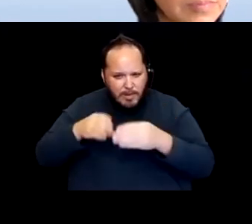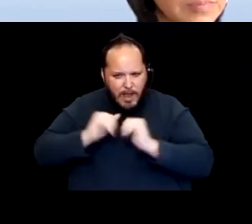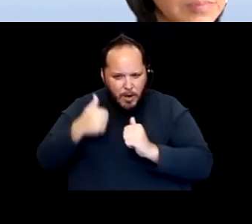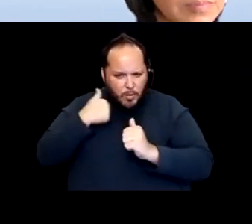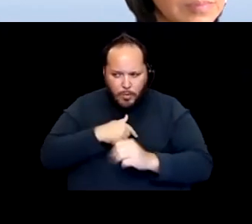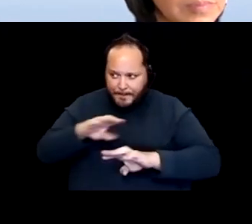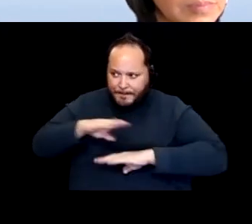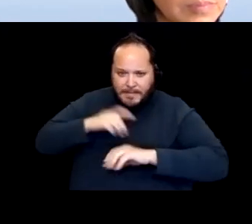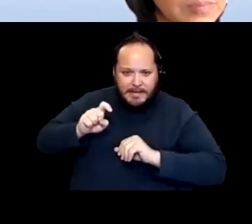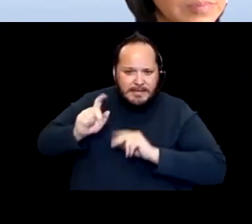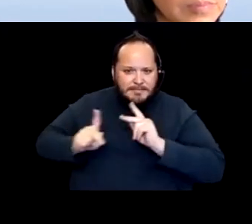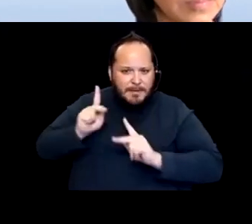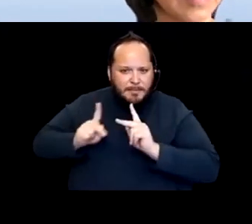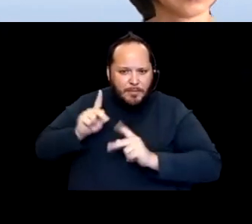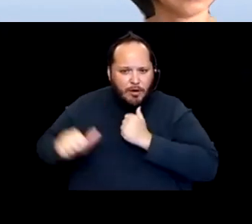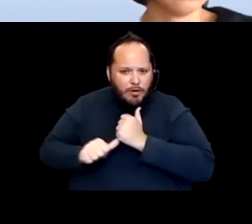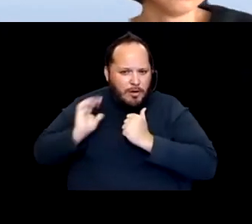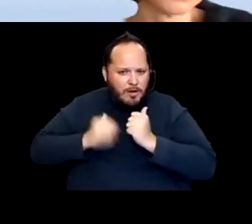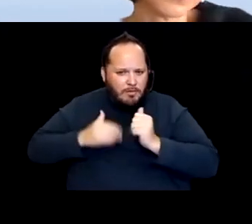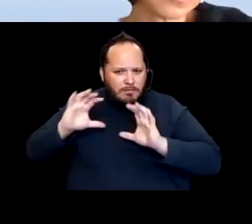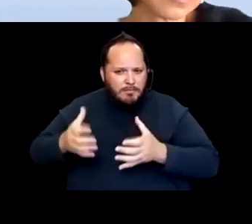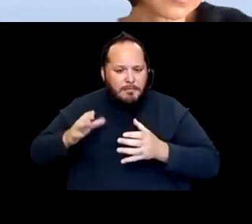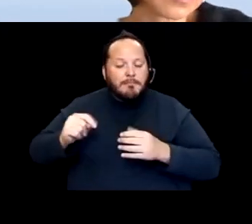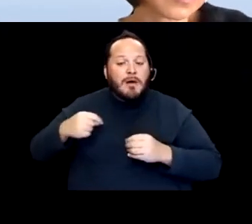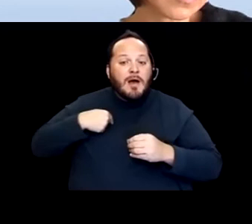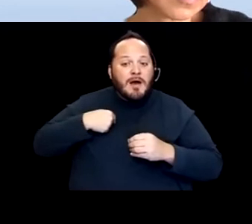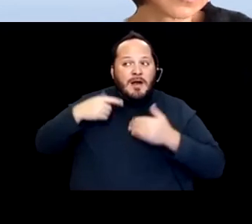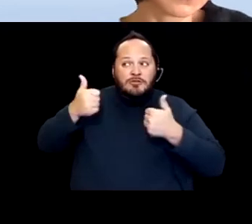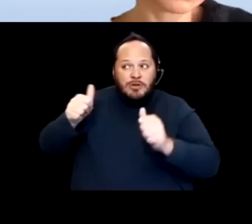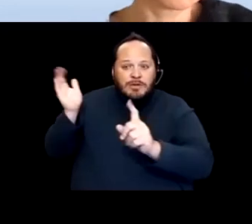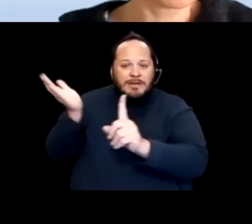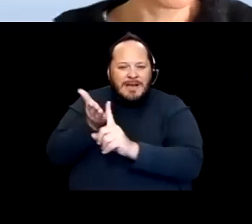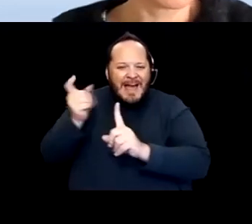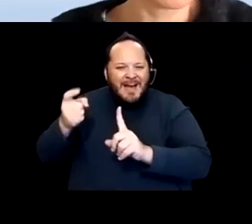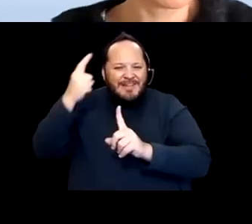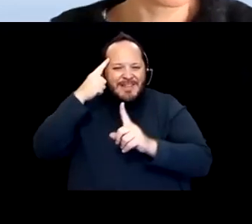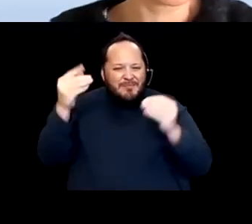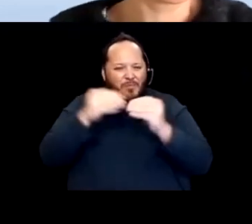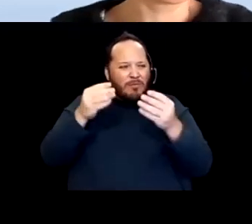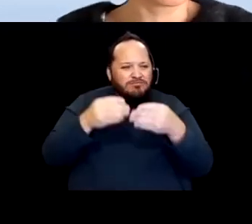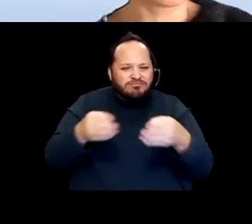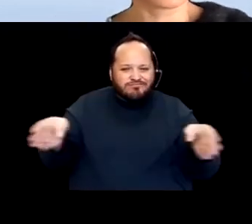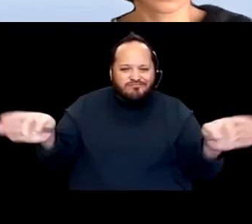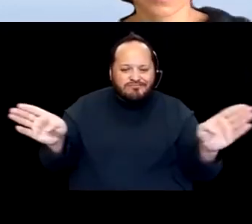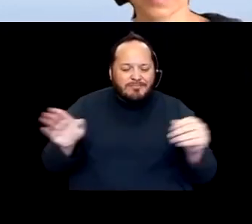and you just start thinking across enterprises. That people aren't just an individual who is in a program,